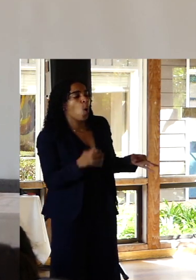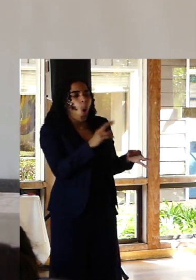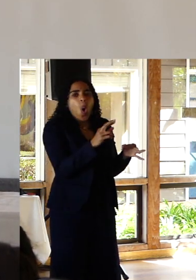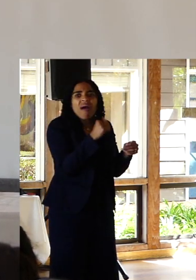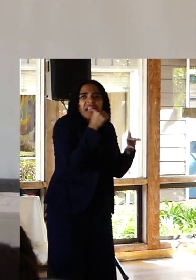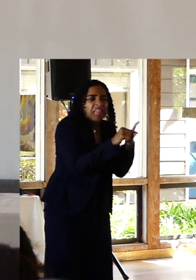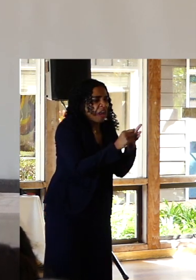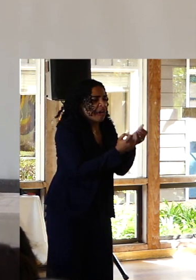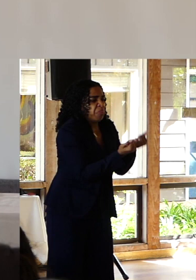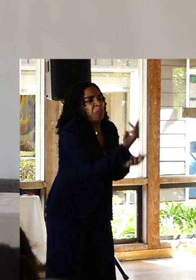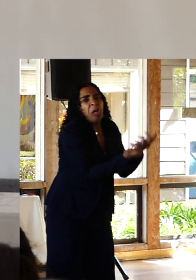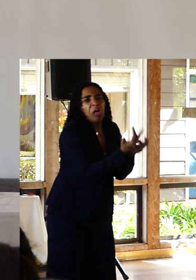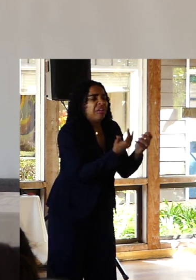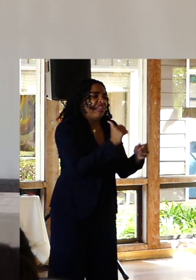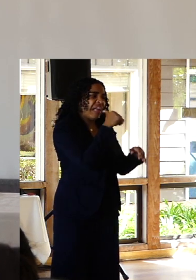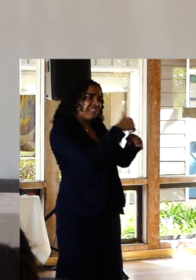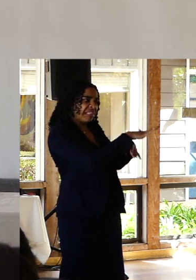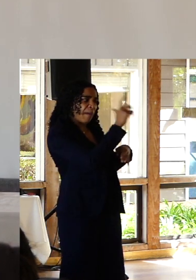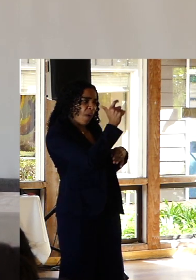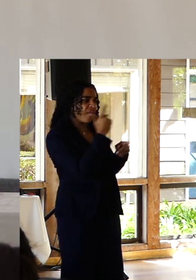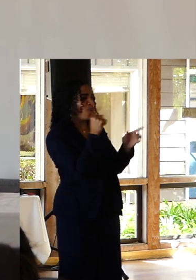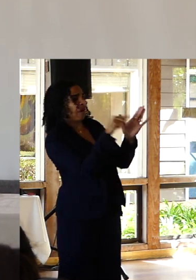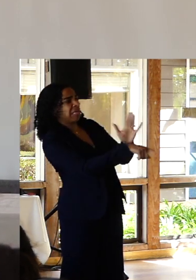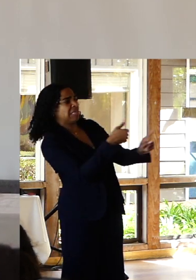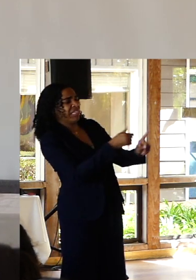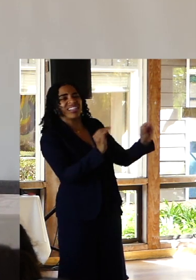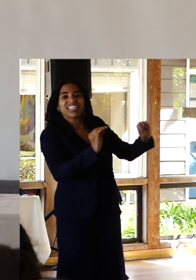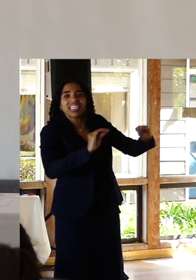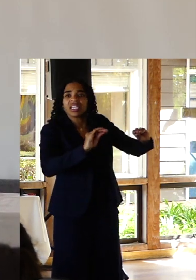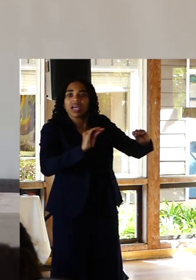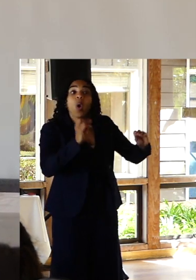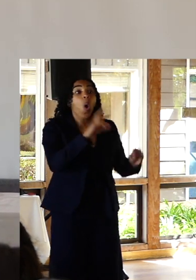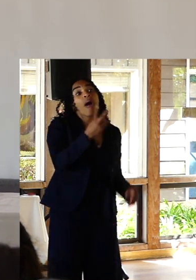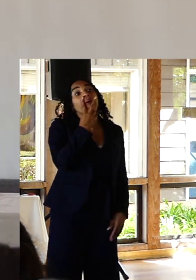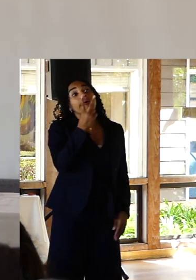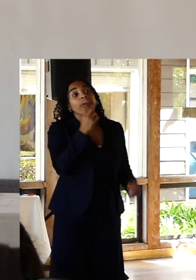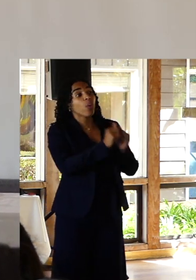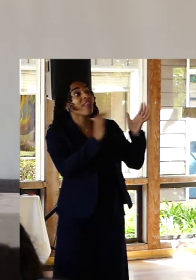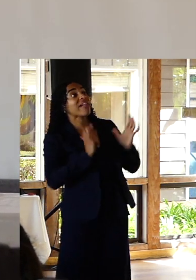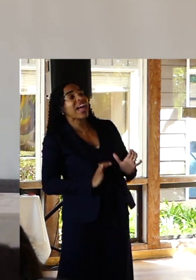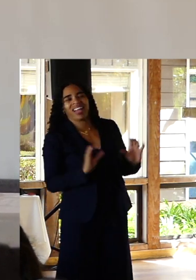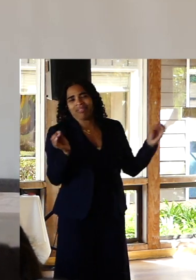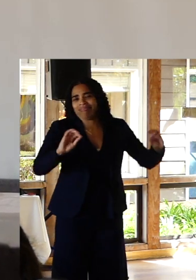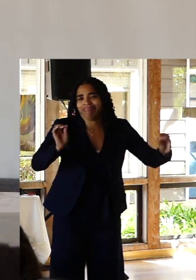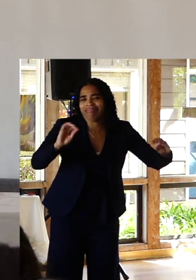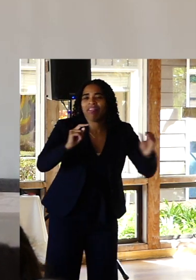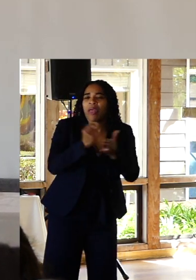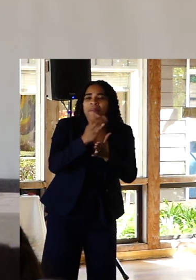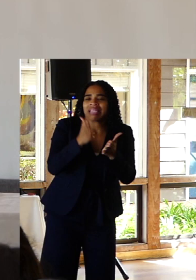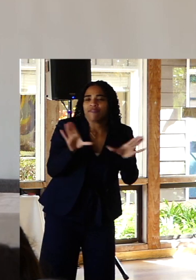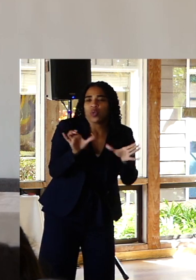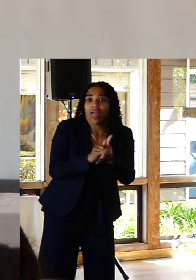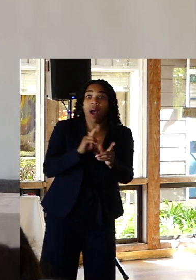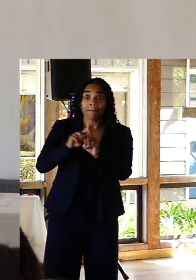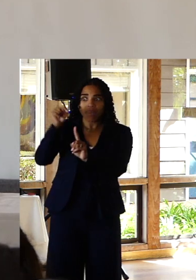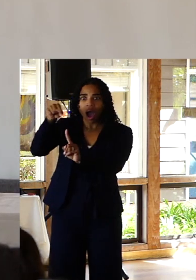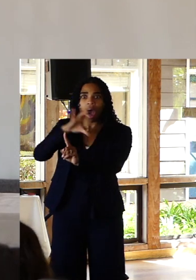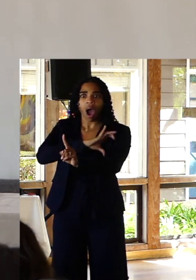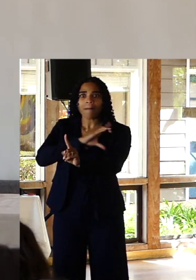notes in a parking lot or to smoke cigarettes with them probably admittedly for very good reason. That is not the most ethical of approaches and therapy.